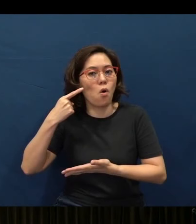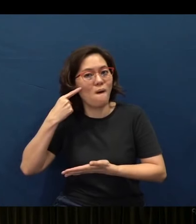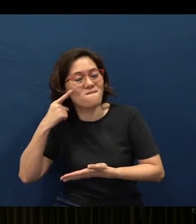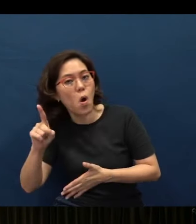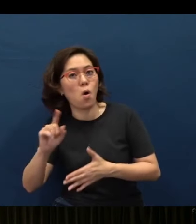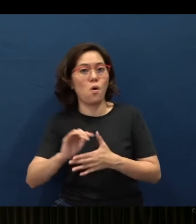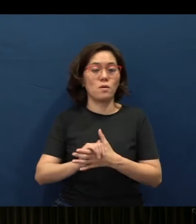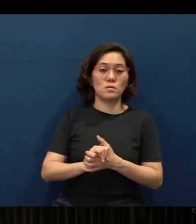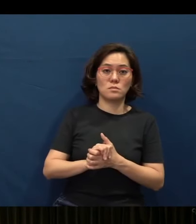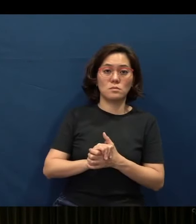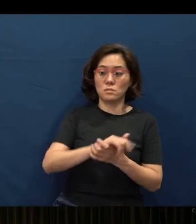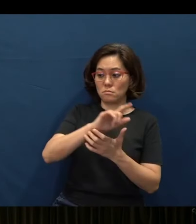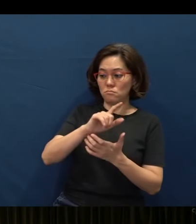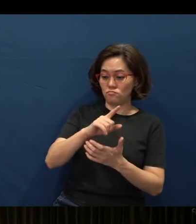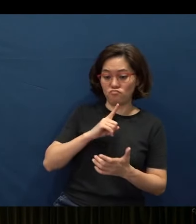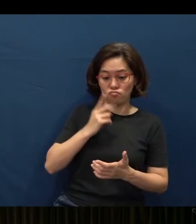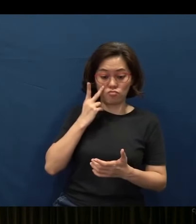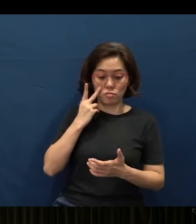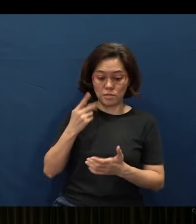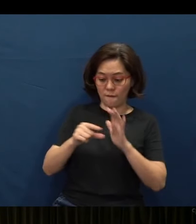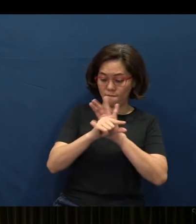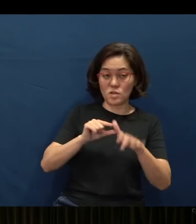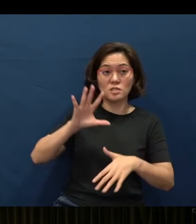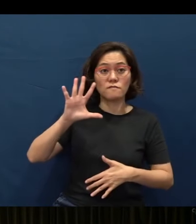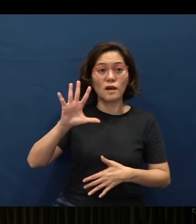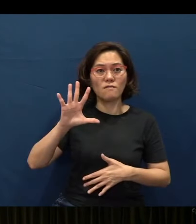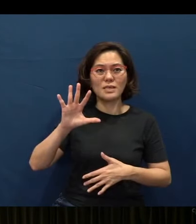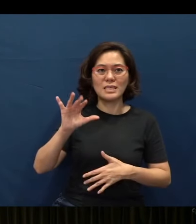I actually find that verse 5 is actually a kind of a parenthesis.